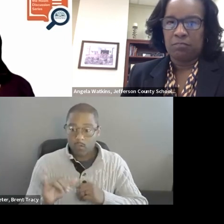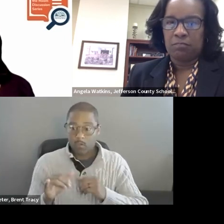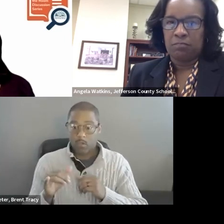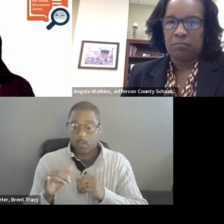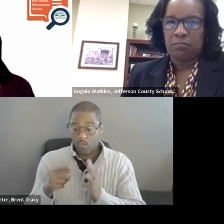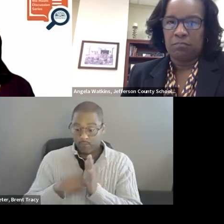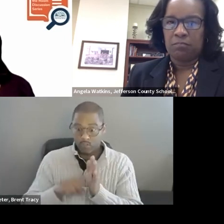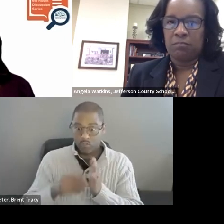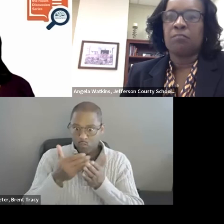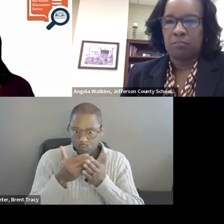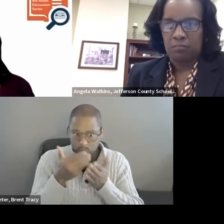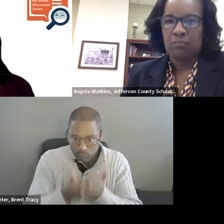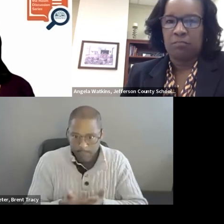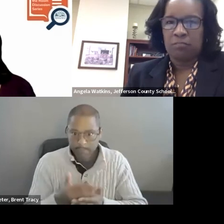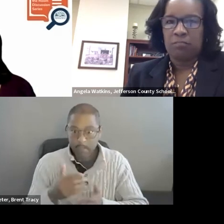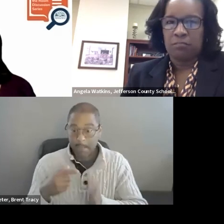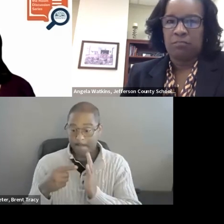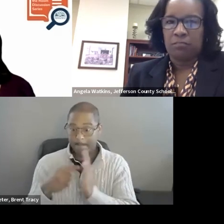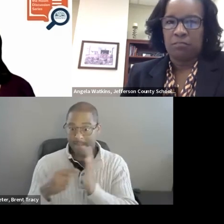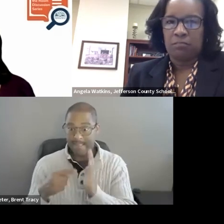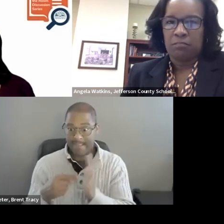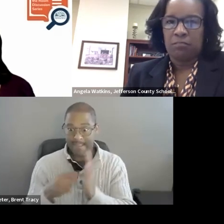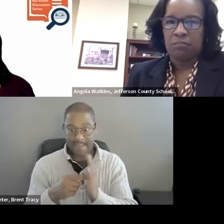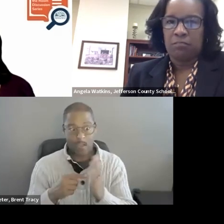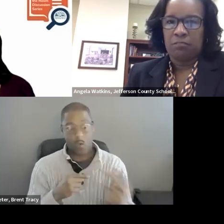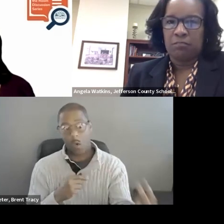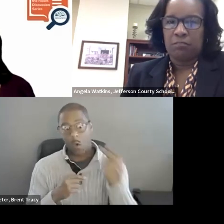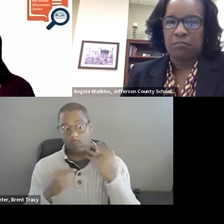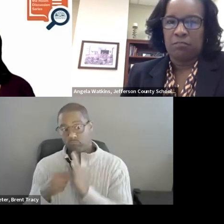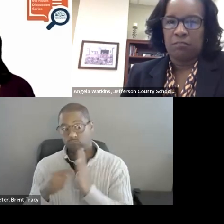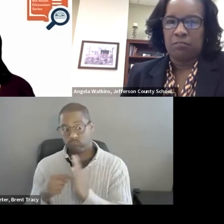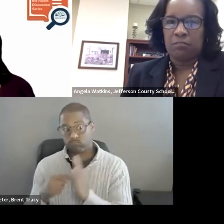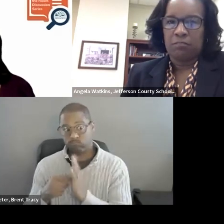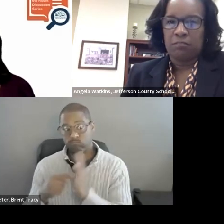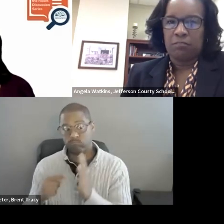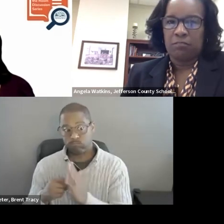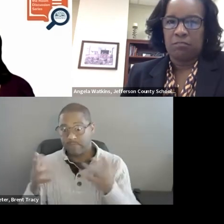side by side aspect, together, is really where we will get the "bang for our buck."